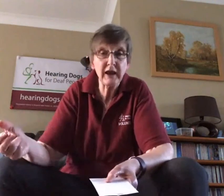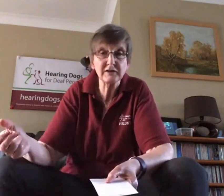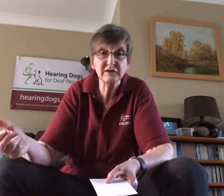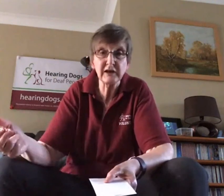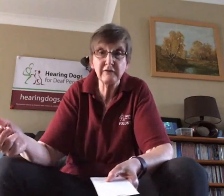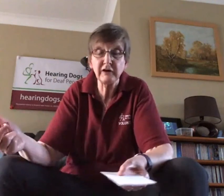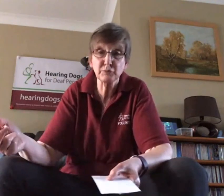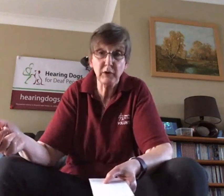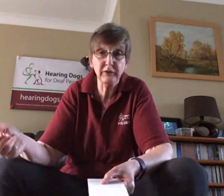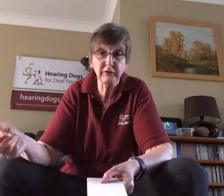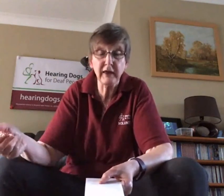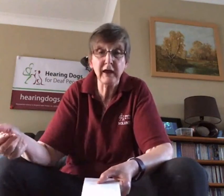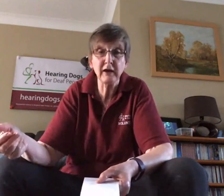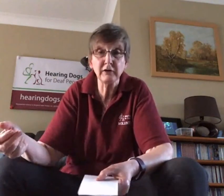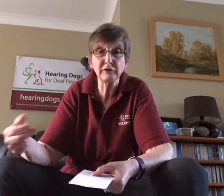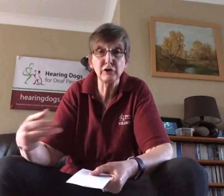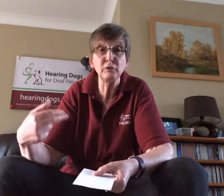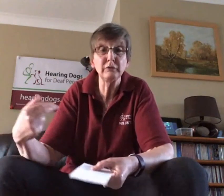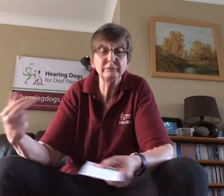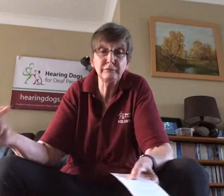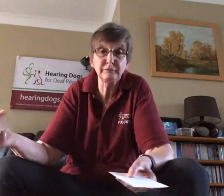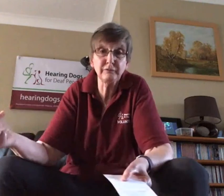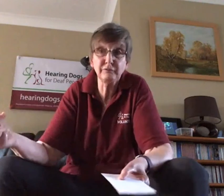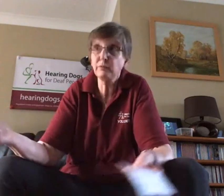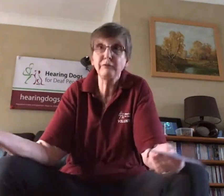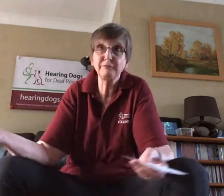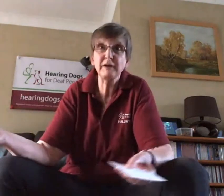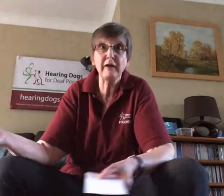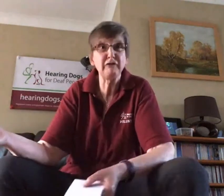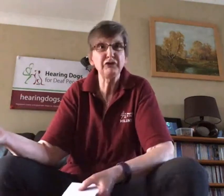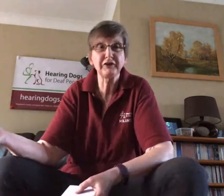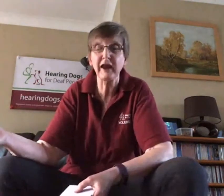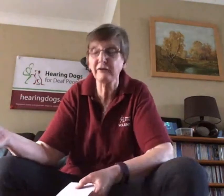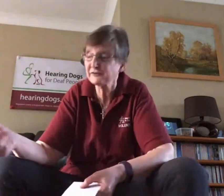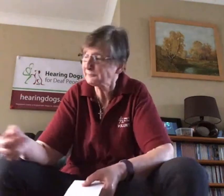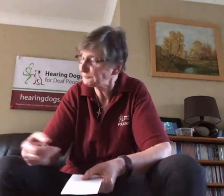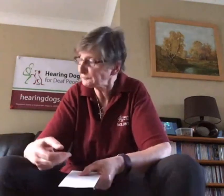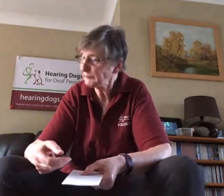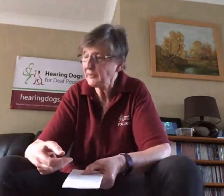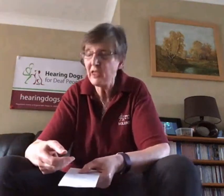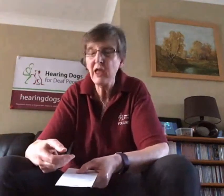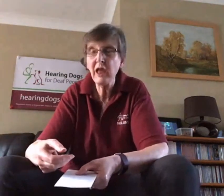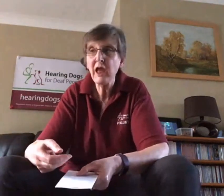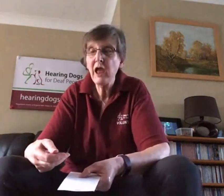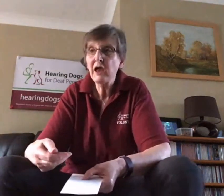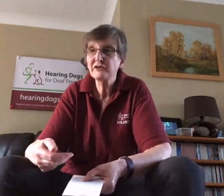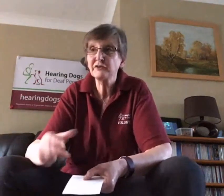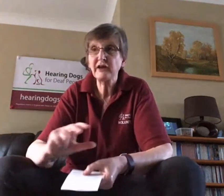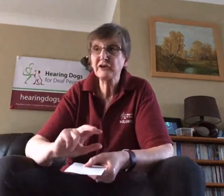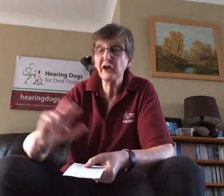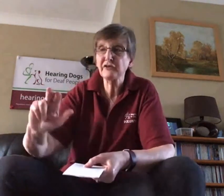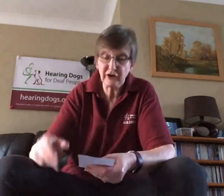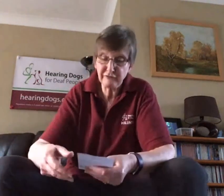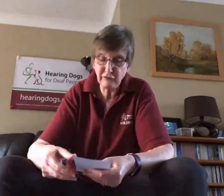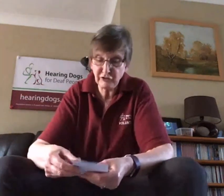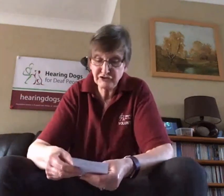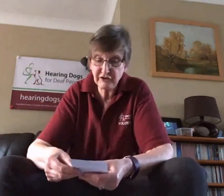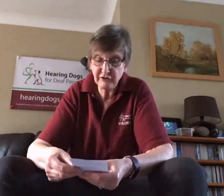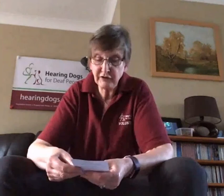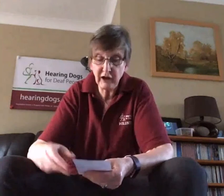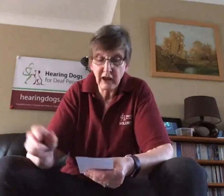and evenings with their new, well, bit like foster carers so that's another side of volunteering